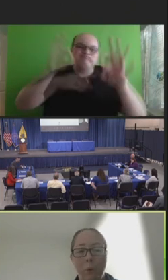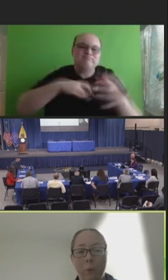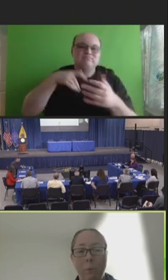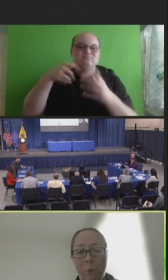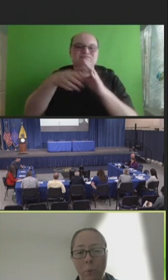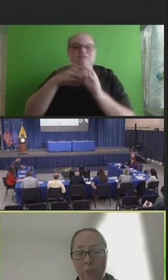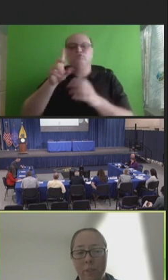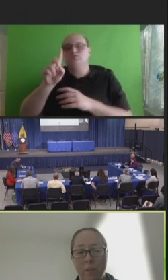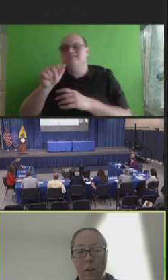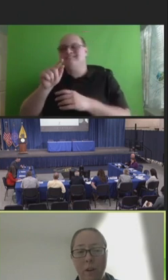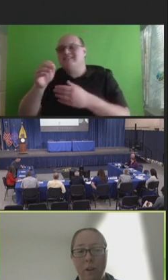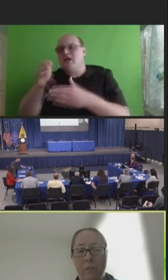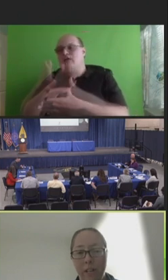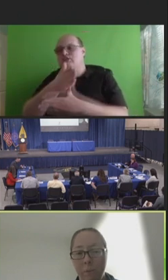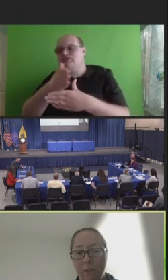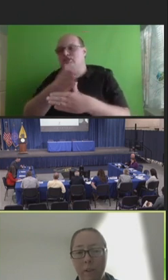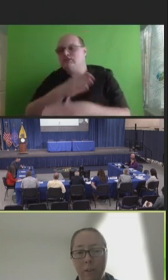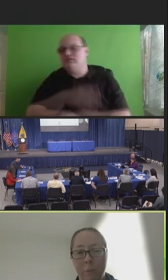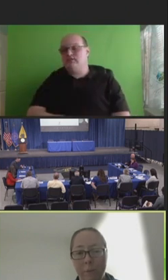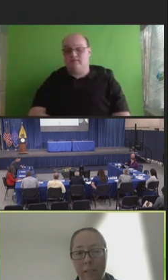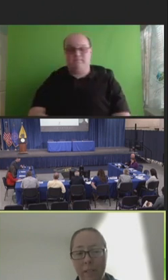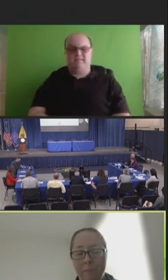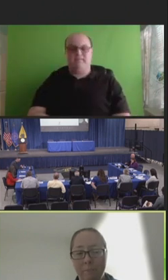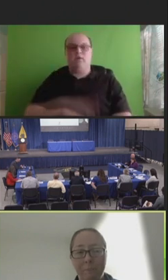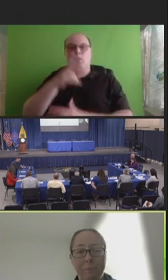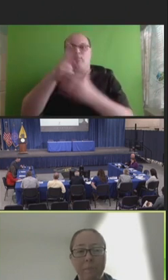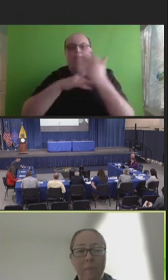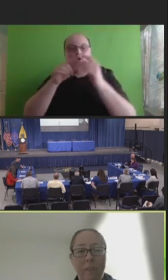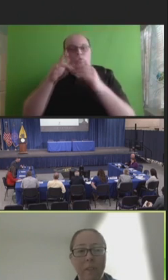Both reports are available on our website.